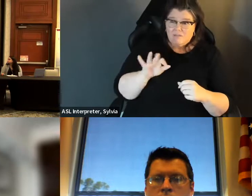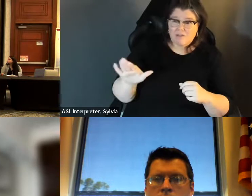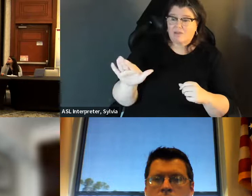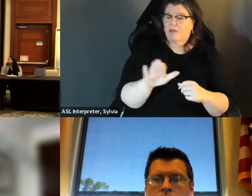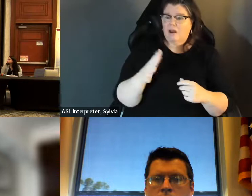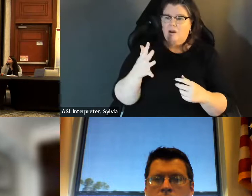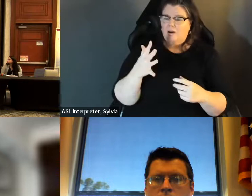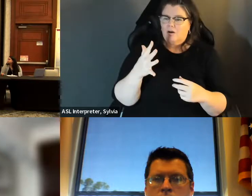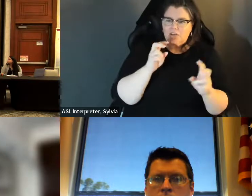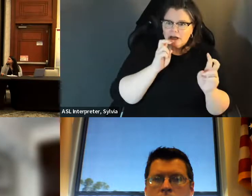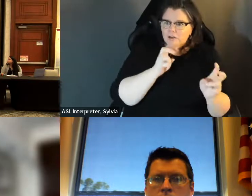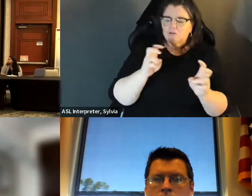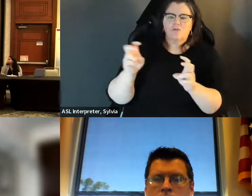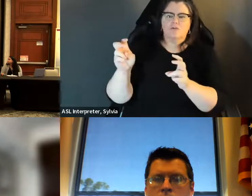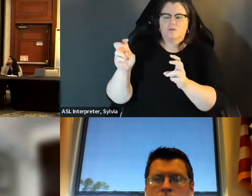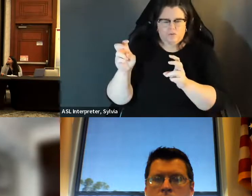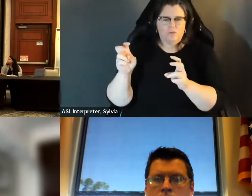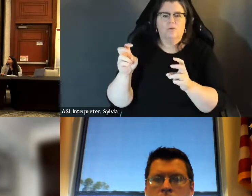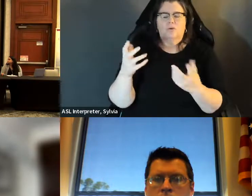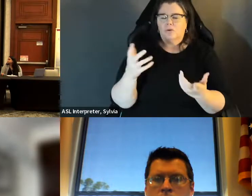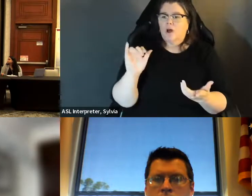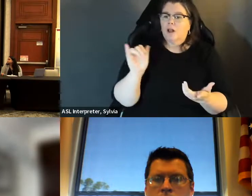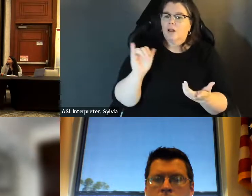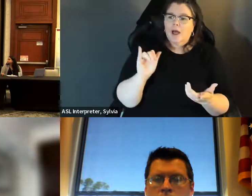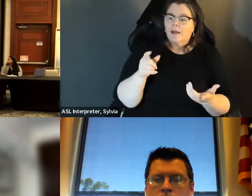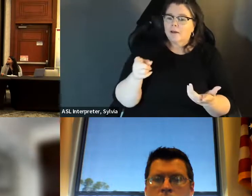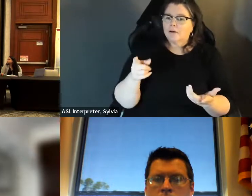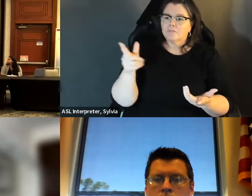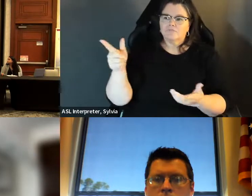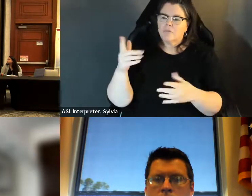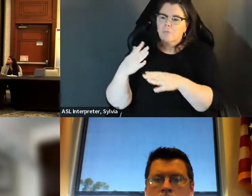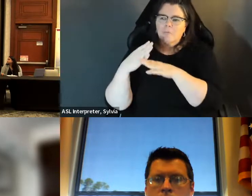nothing that is out of bounds . You know, we are seeing clearly efforts to prevent the trance community from getting